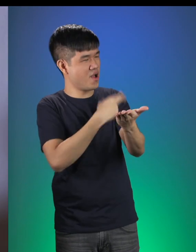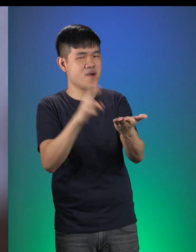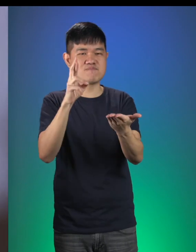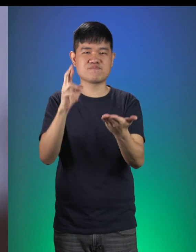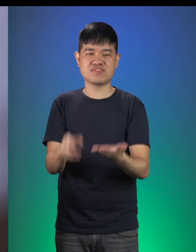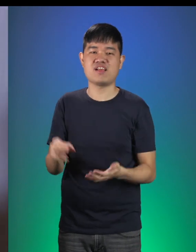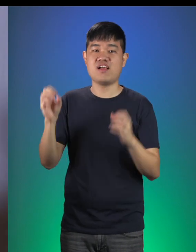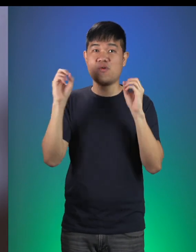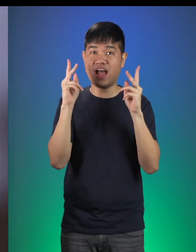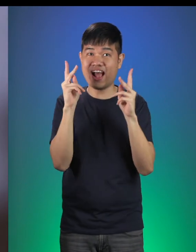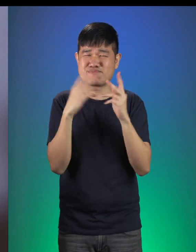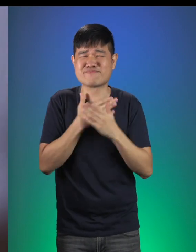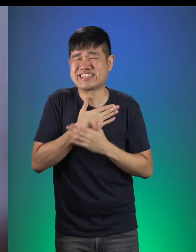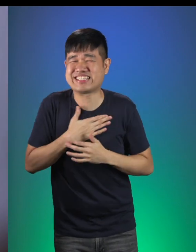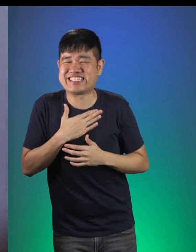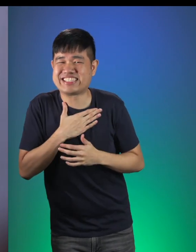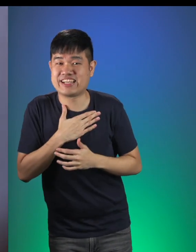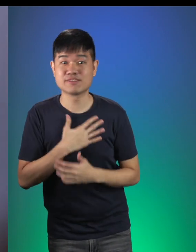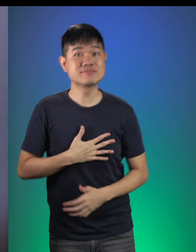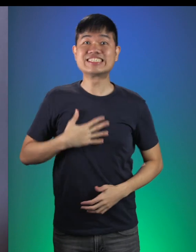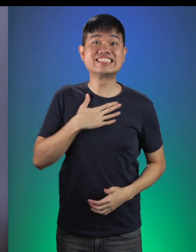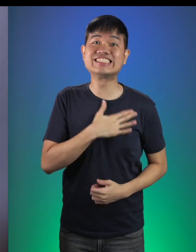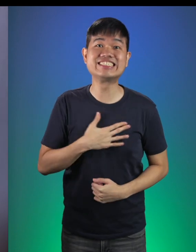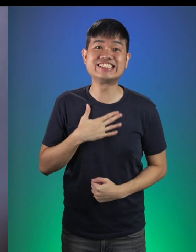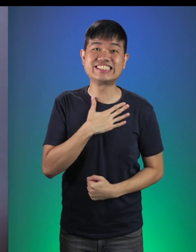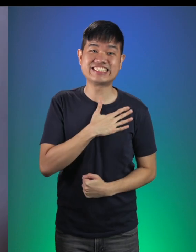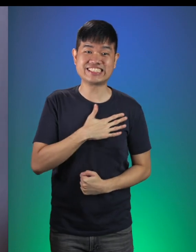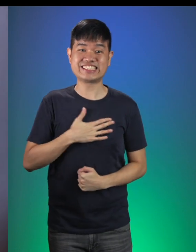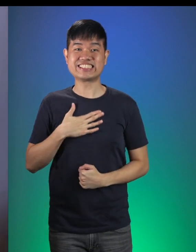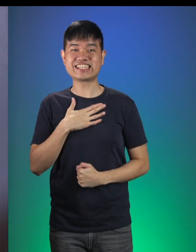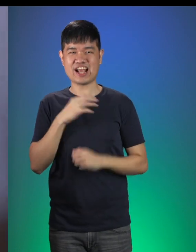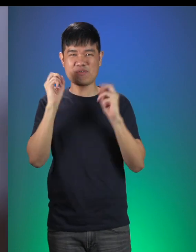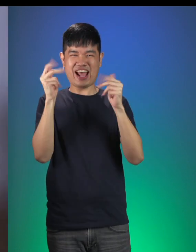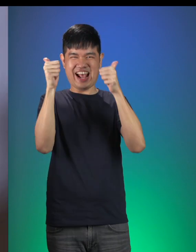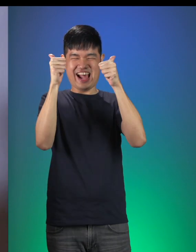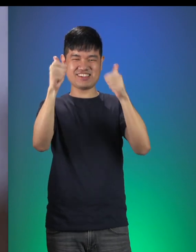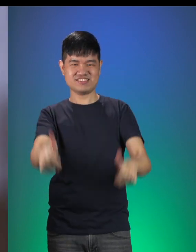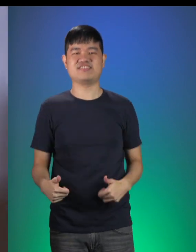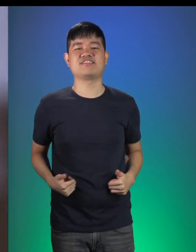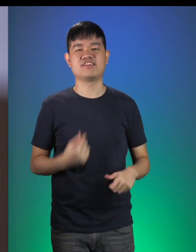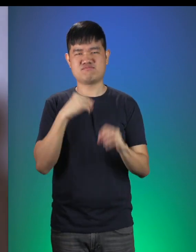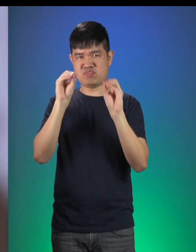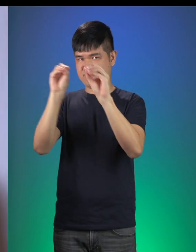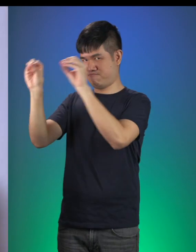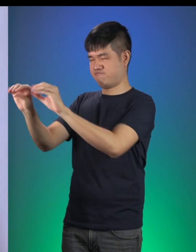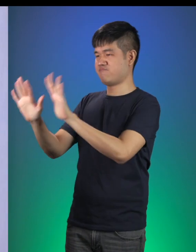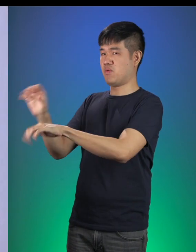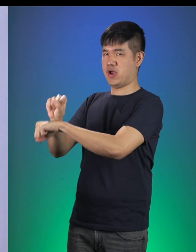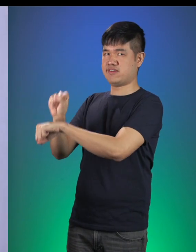Elves: (Gibberish) [speaking elvish] Please? Shoemaker: Please? Okay! Great! Elves, let me put you to your work stations.